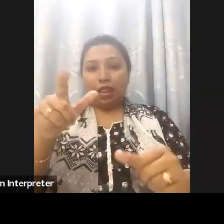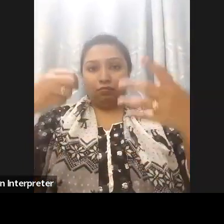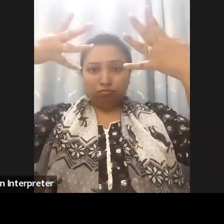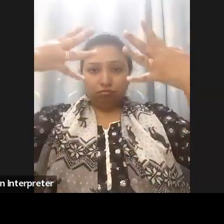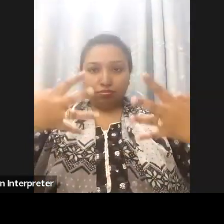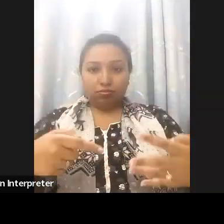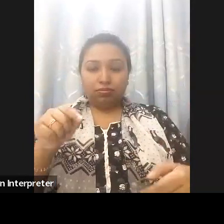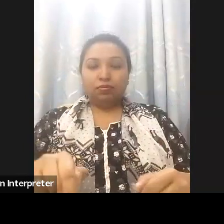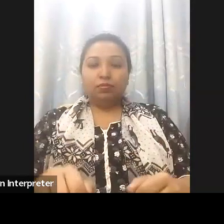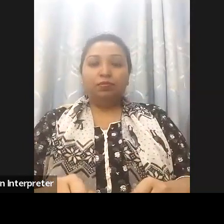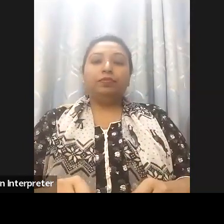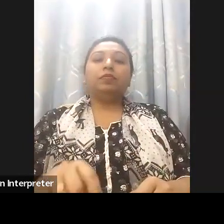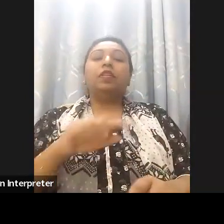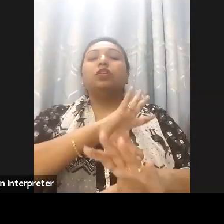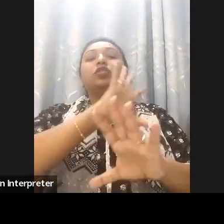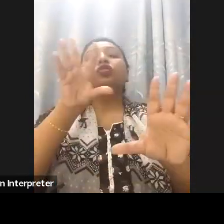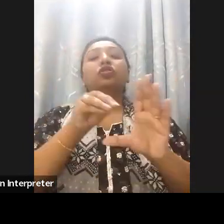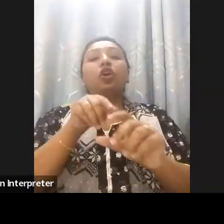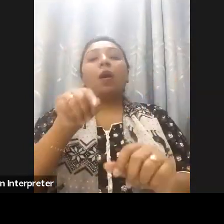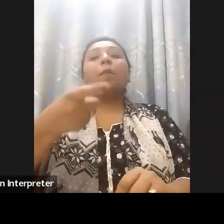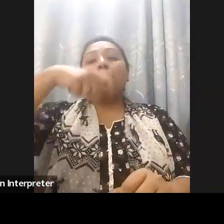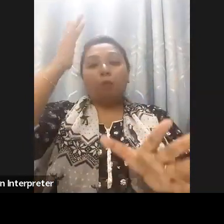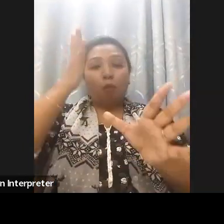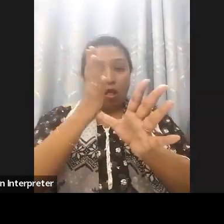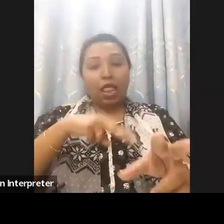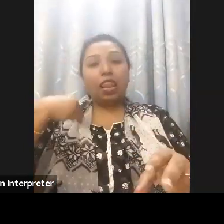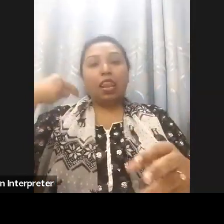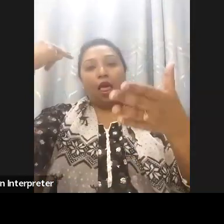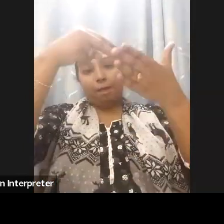from the Ministries down to the level of rural local government institutions at the Village level.